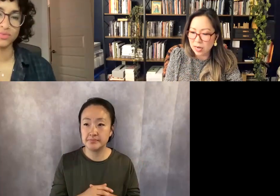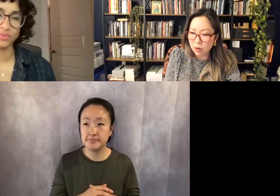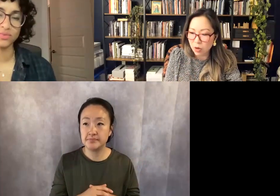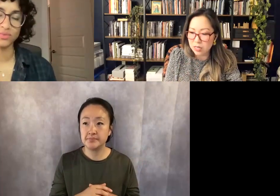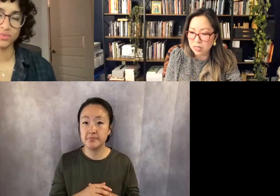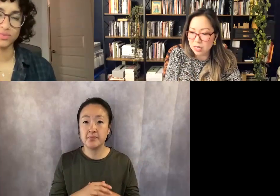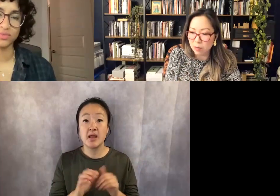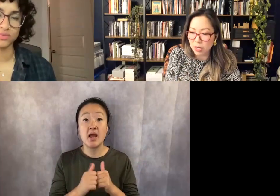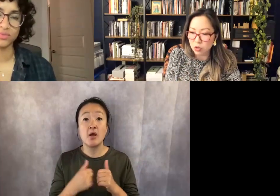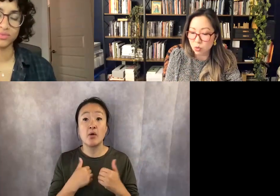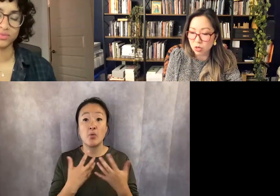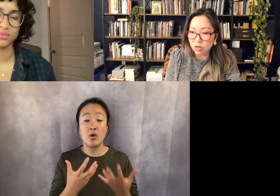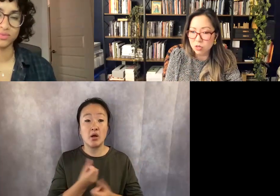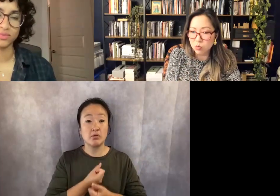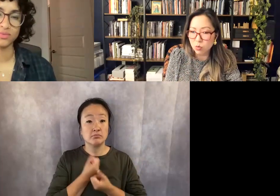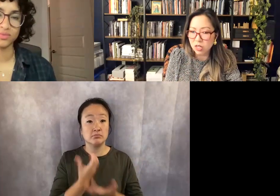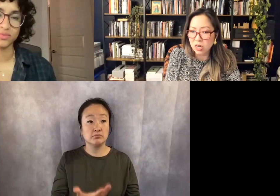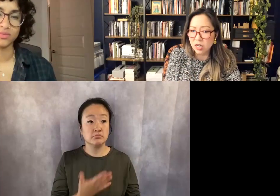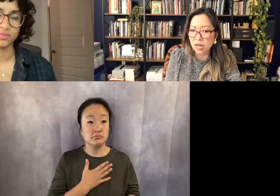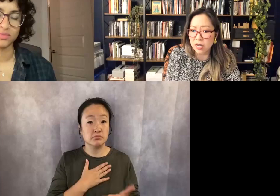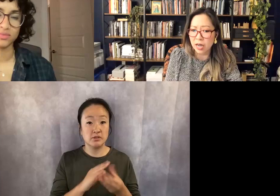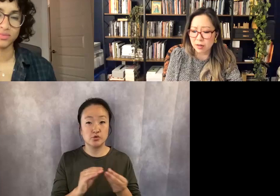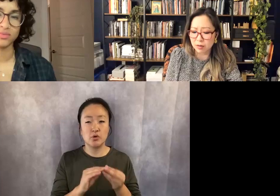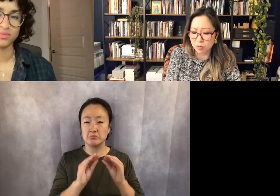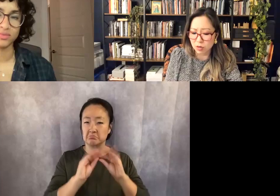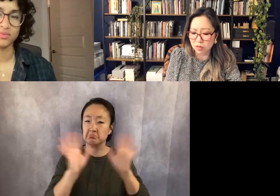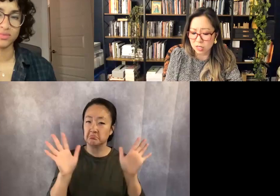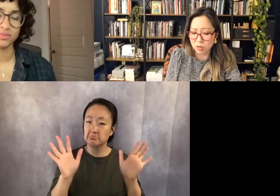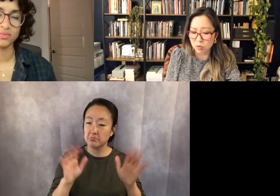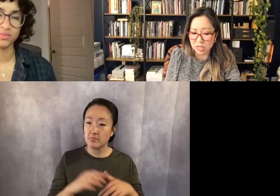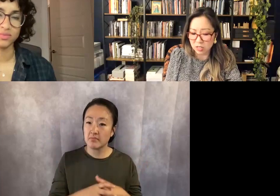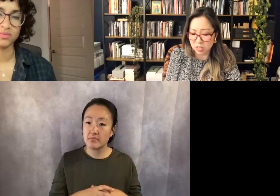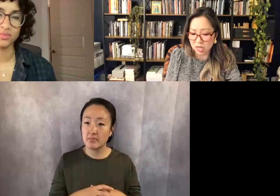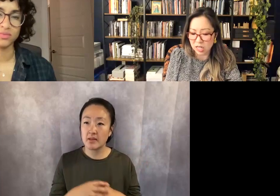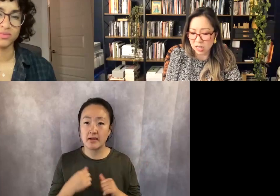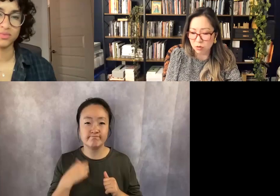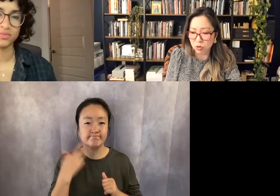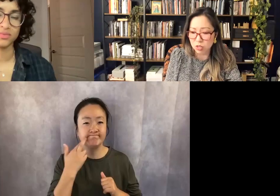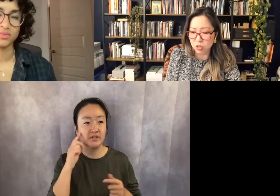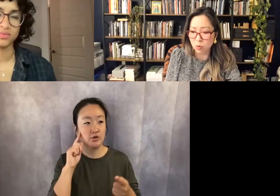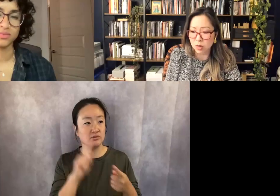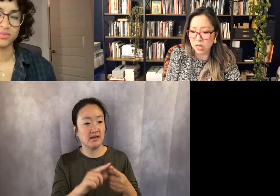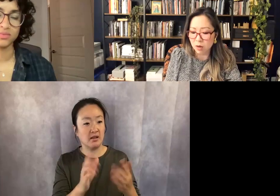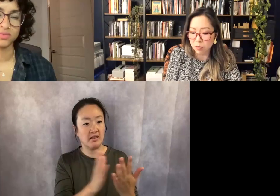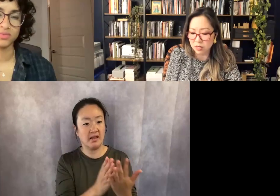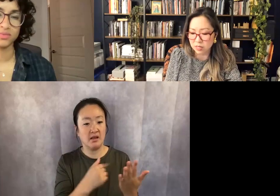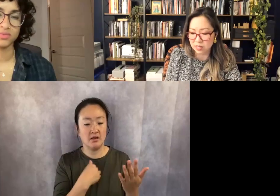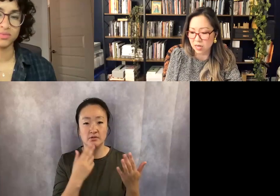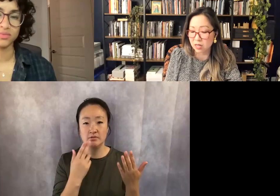that I wanted to tell my story was more clear, and I didn't realize until the end that I was using so many couplets.